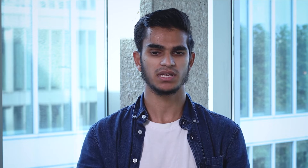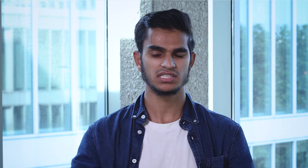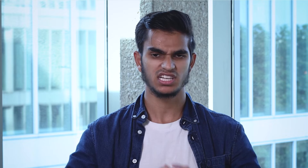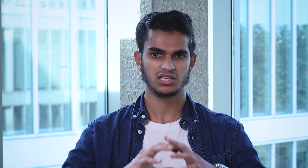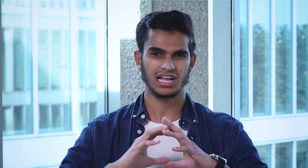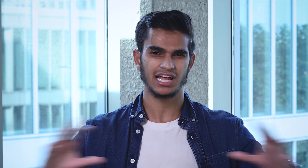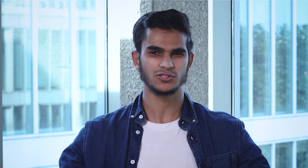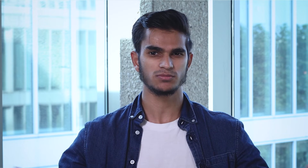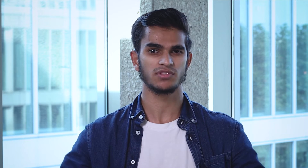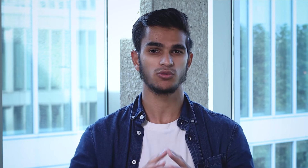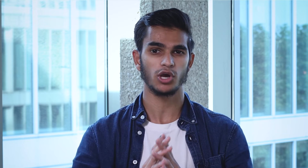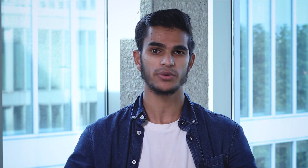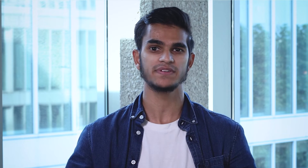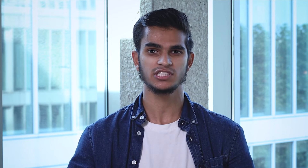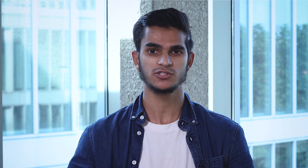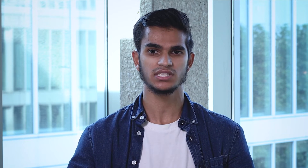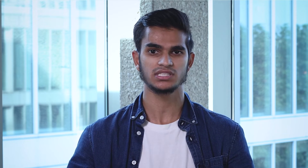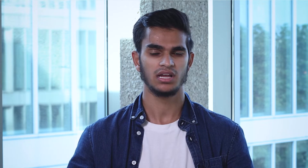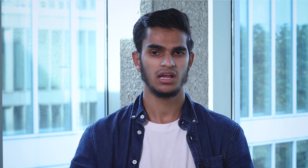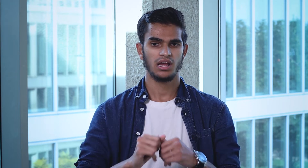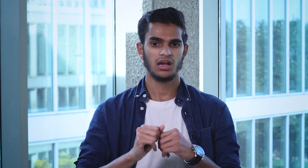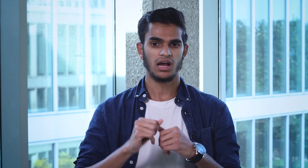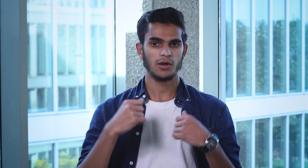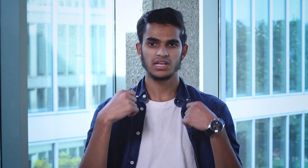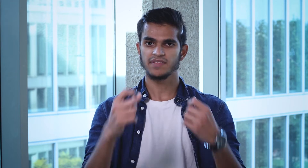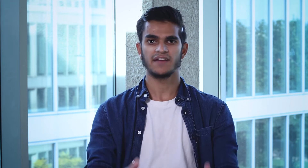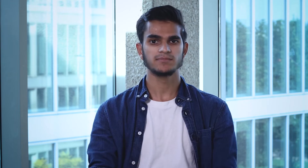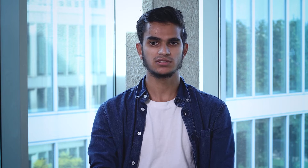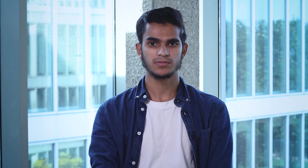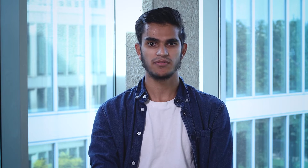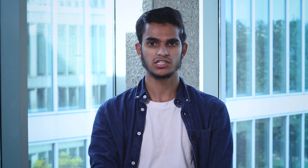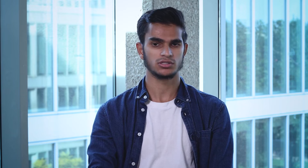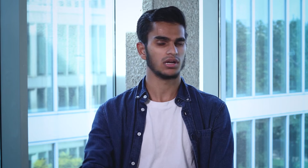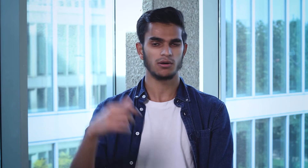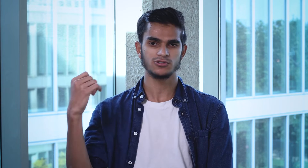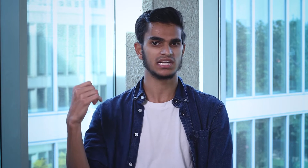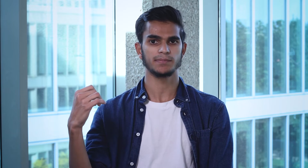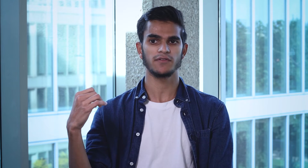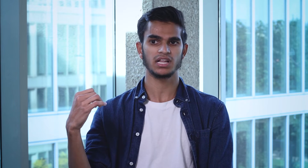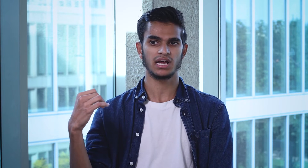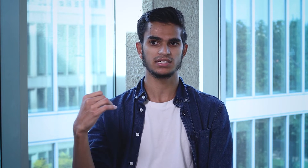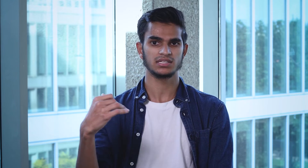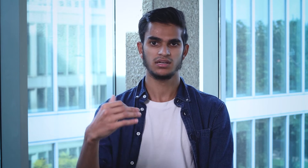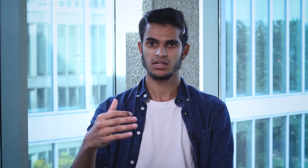because in a classroom of 350 students, I would give the FM system to my professor, go sit in the middle of the class,